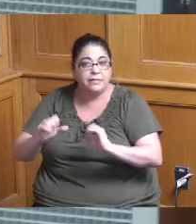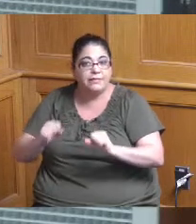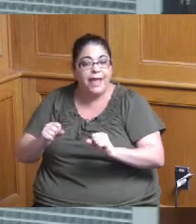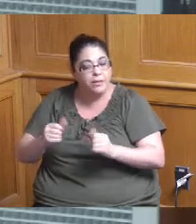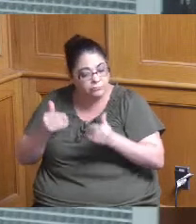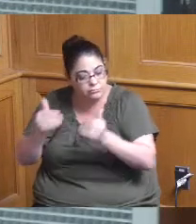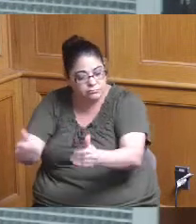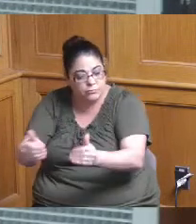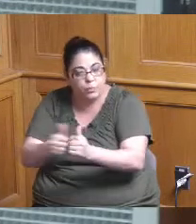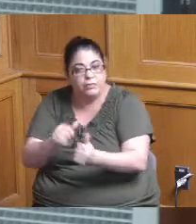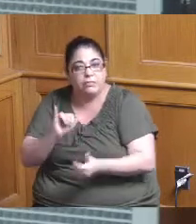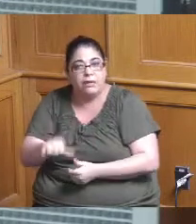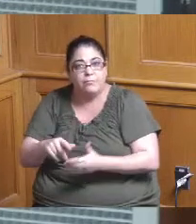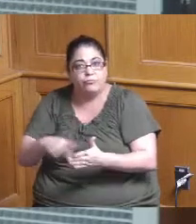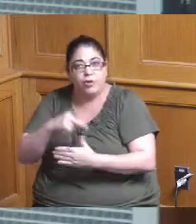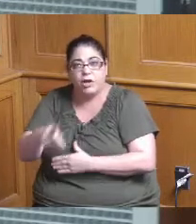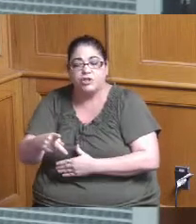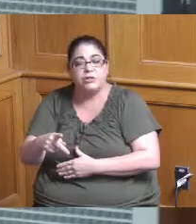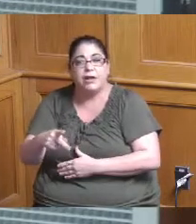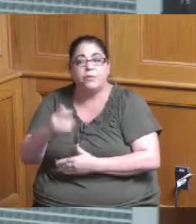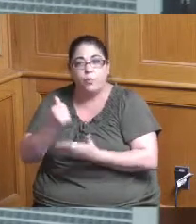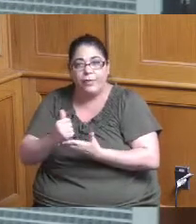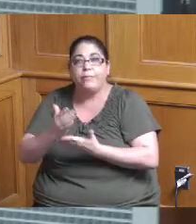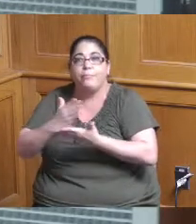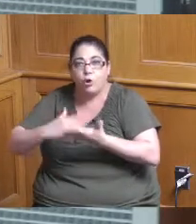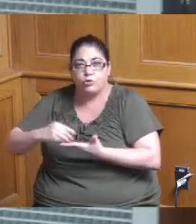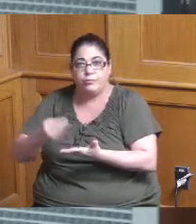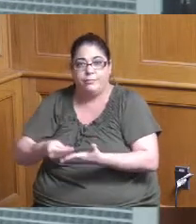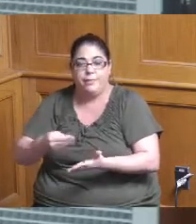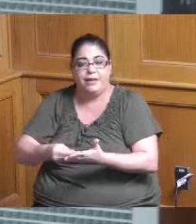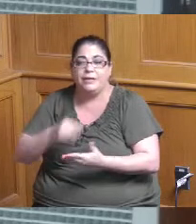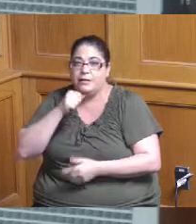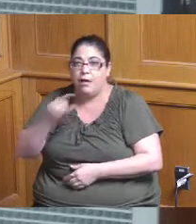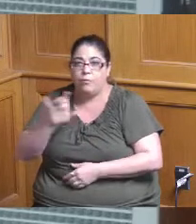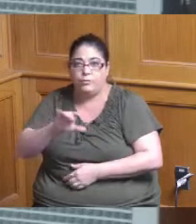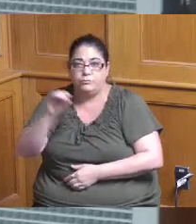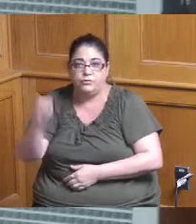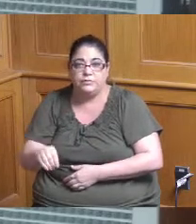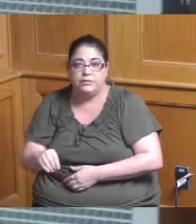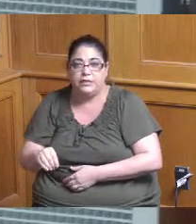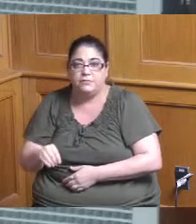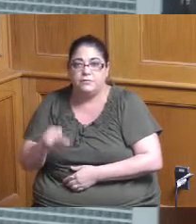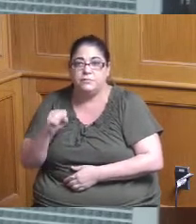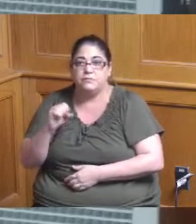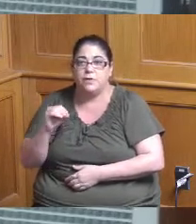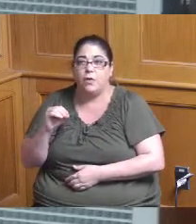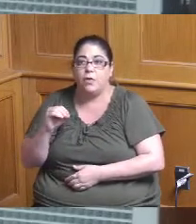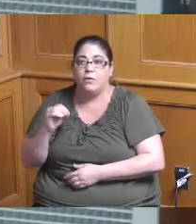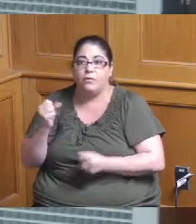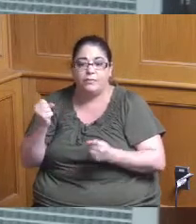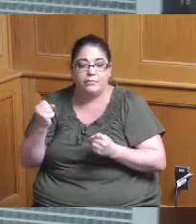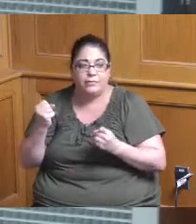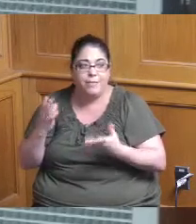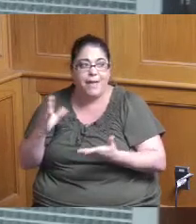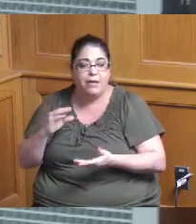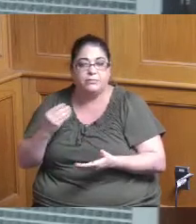now that being said in the amount of inflation going on right now I guess I can't